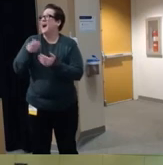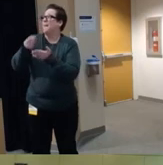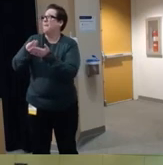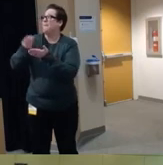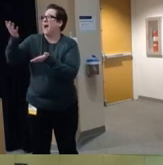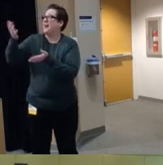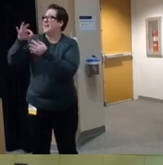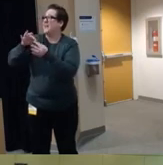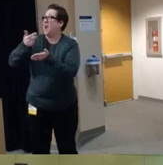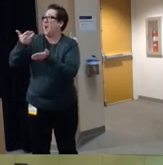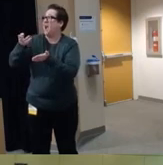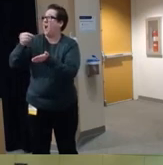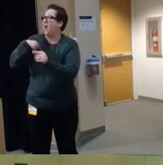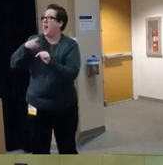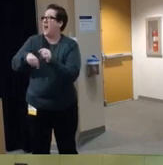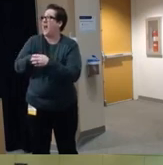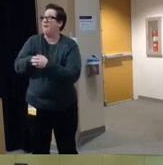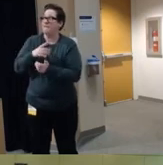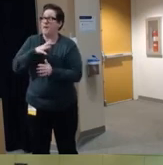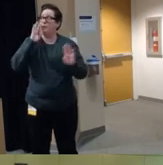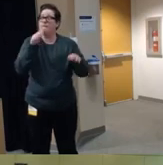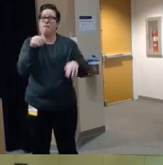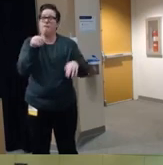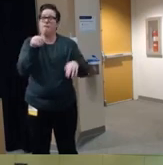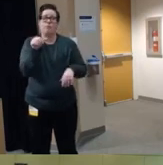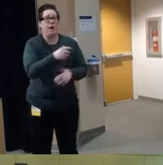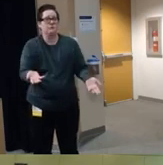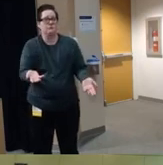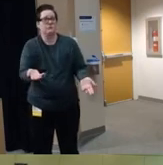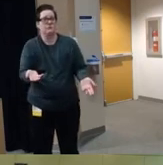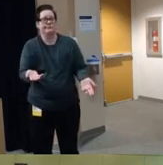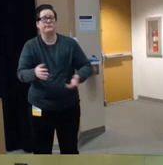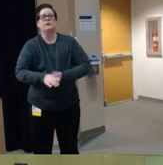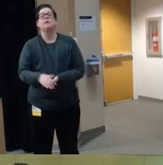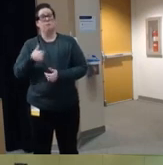from focusing on firearm injuries as as kind of a research area um when I started my career in the